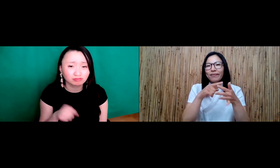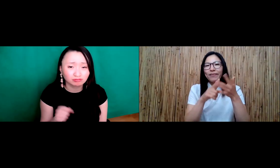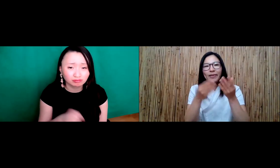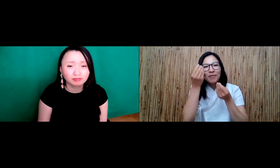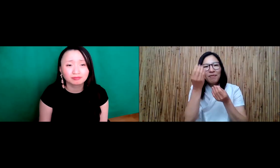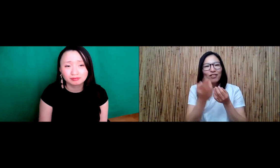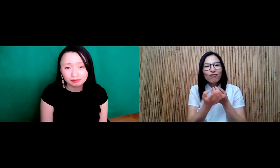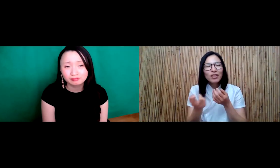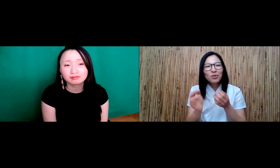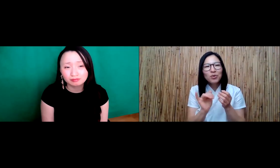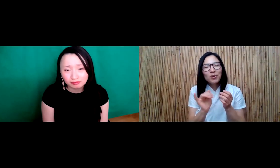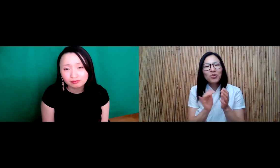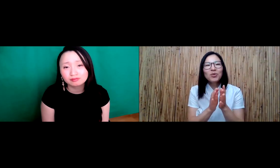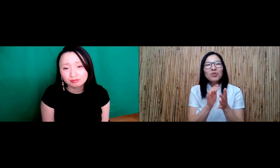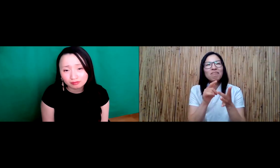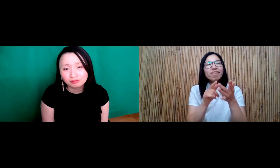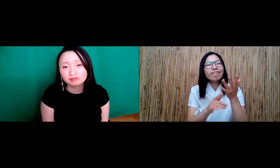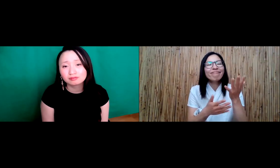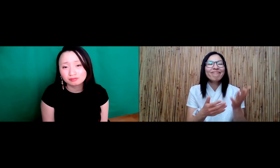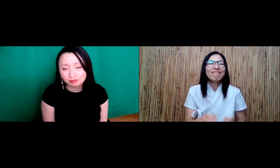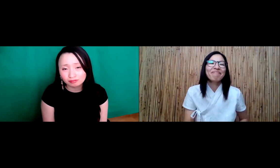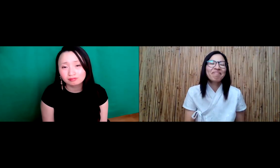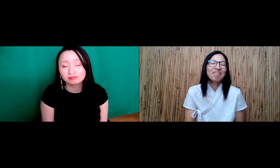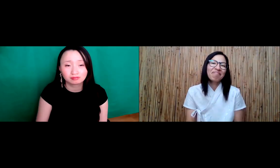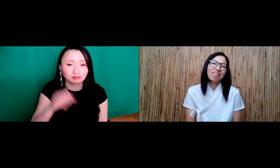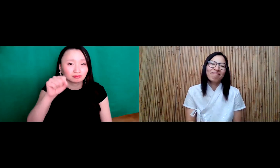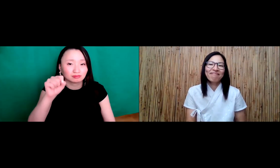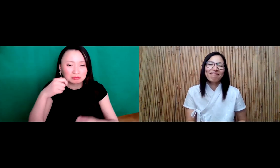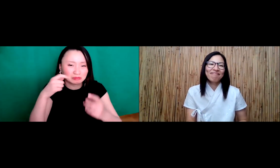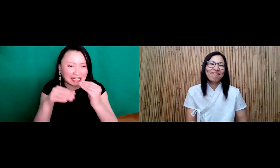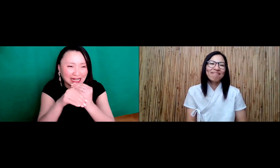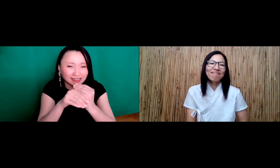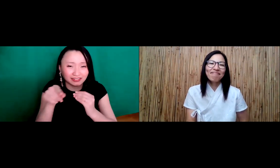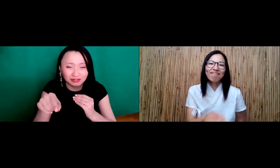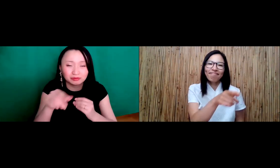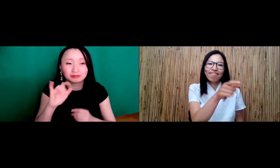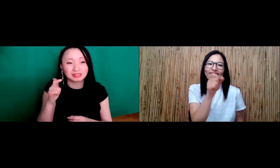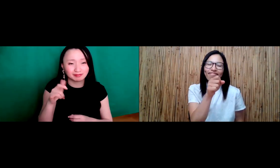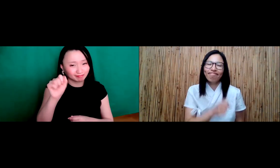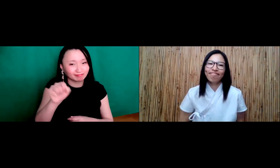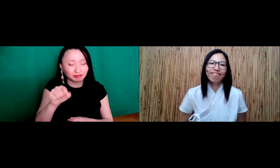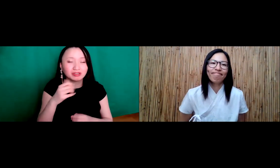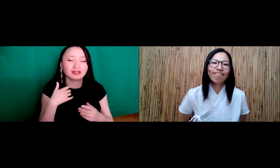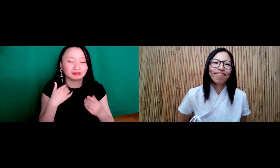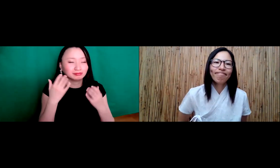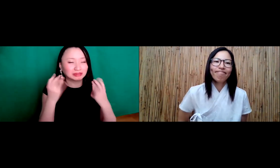there needs to be more access to the information and resources that are out there